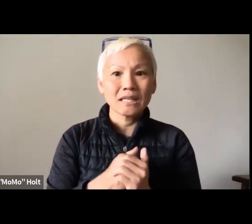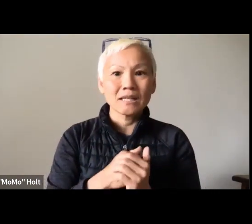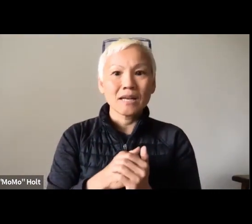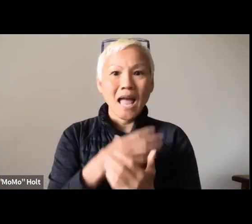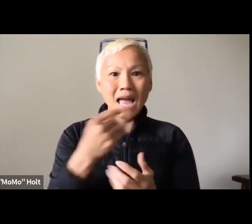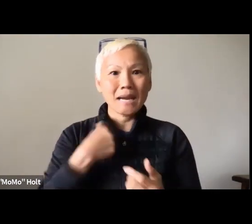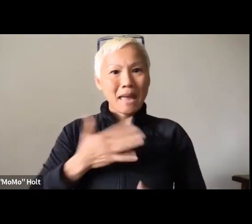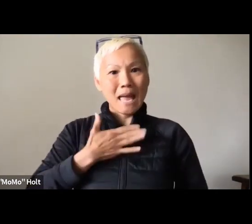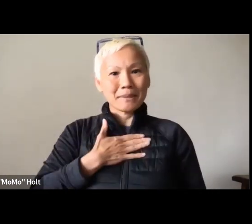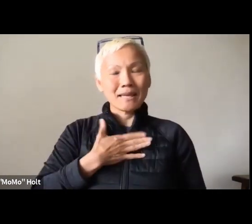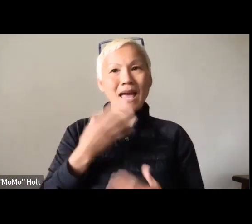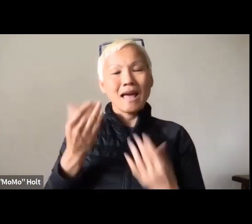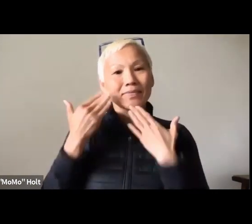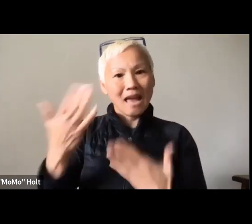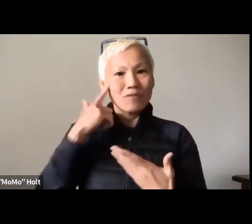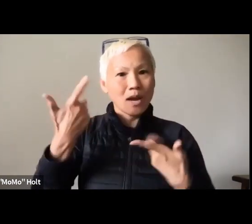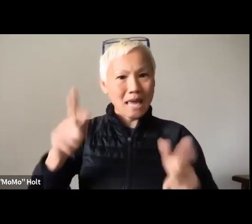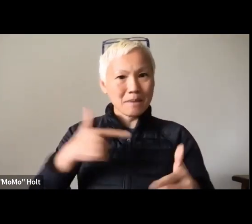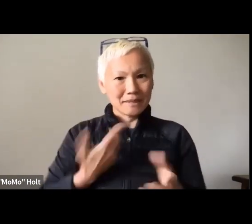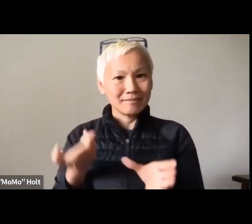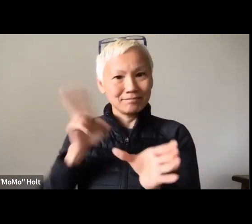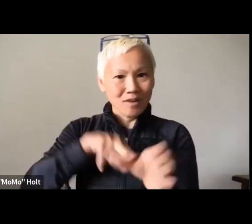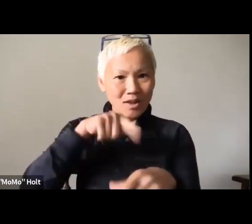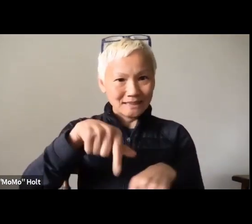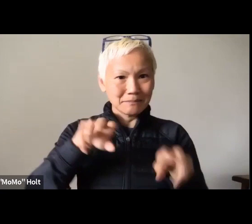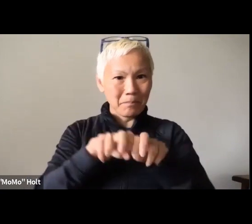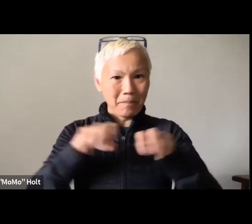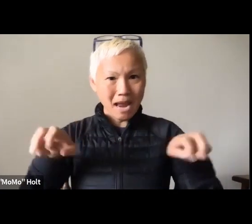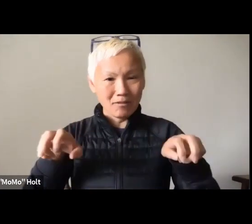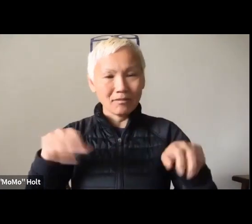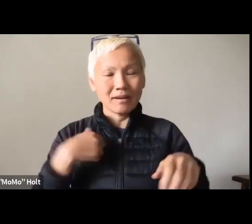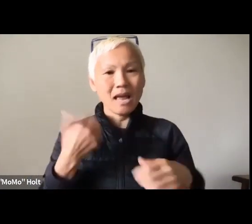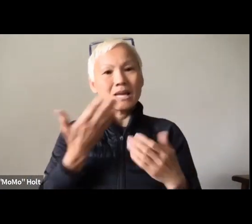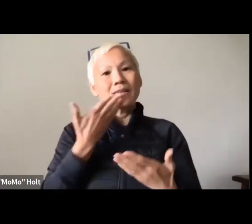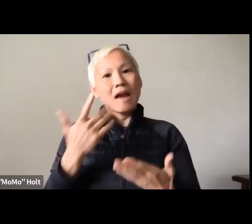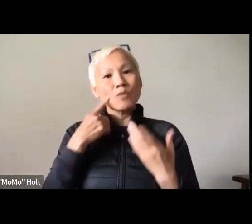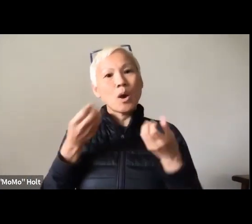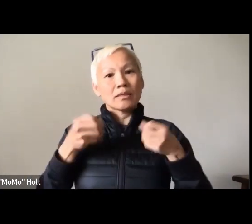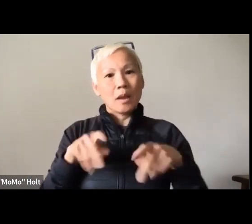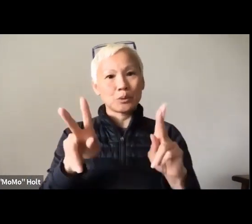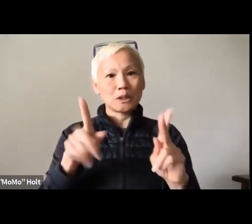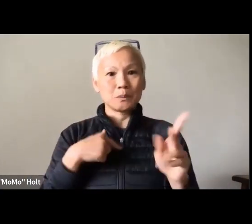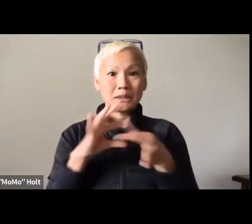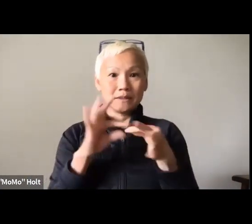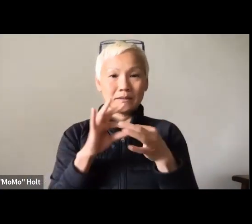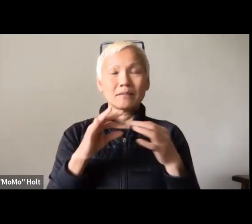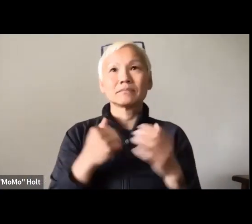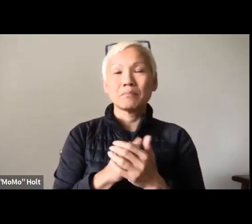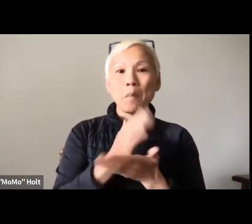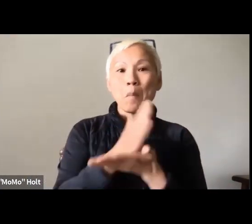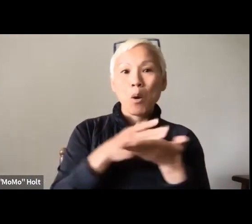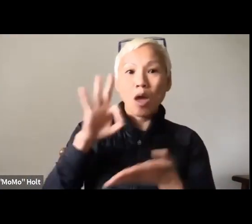There's still a lot of work left to be done, and I'm happy, I'm grateful. Thank you for letting me be on this panel.